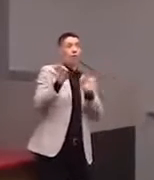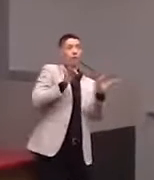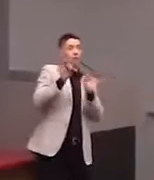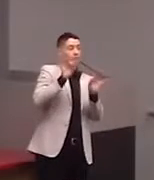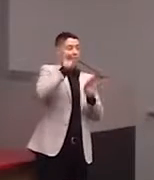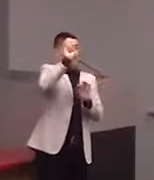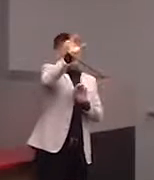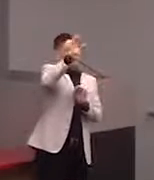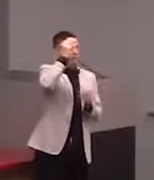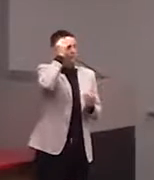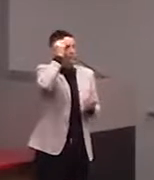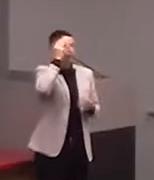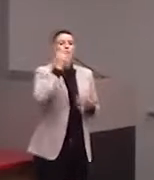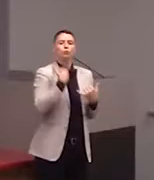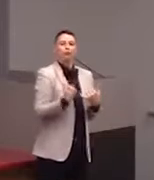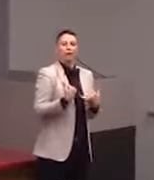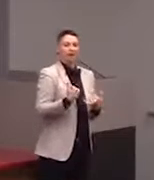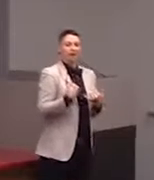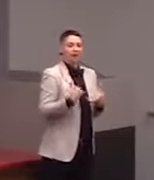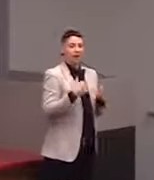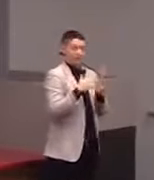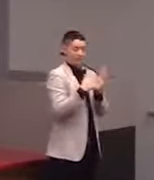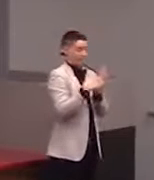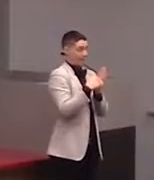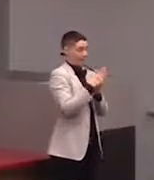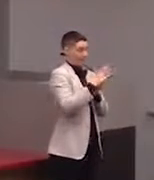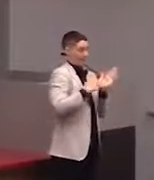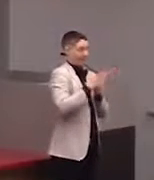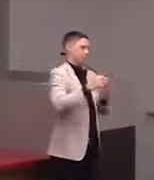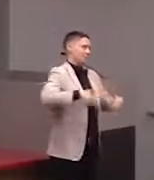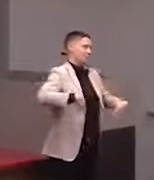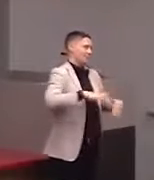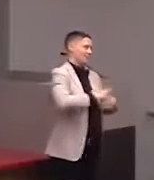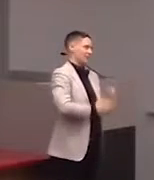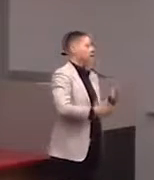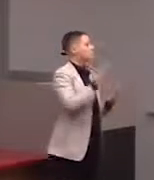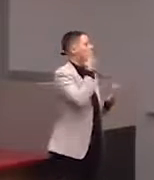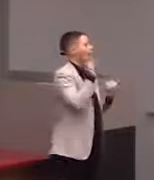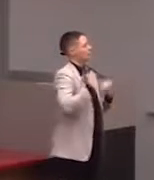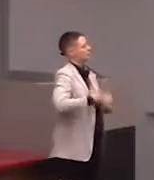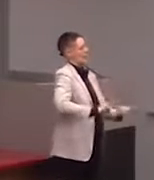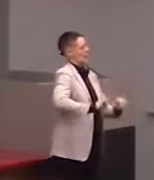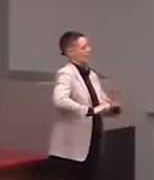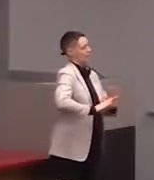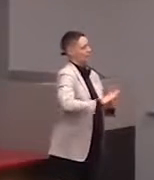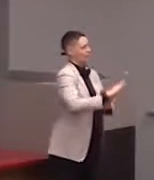So right now, the paint is sort of incomplete, 'cause this is a prototype.